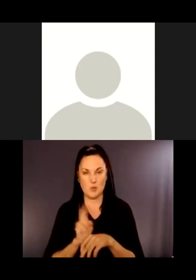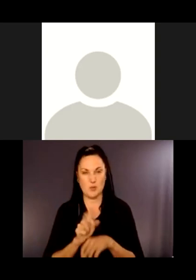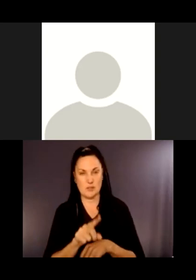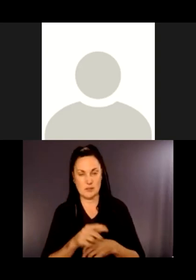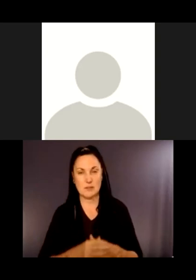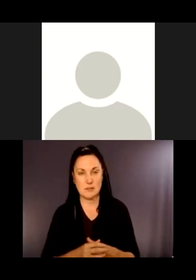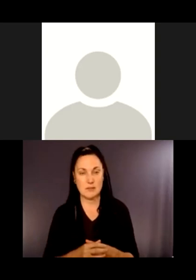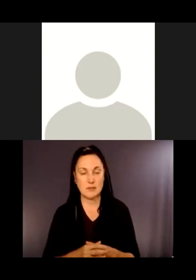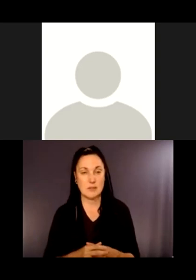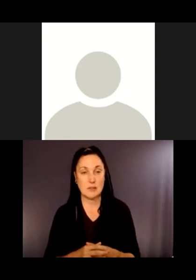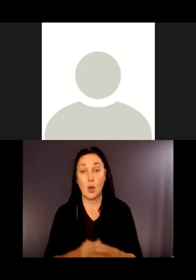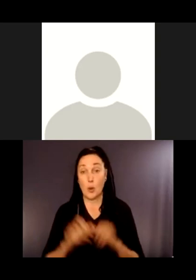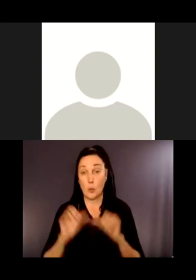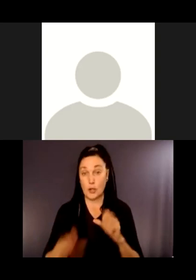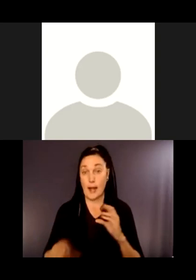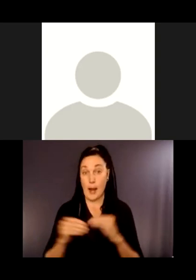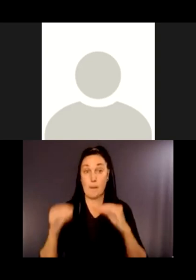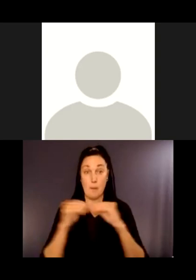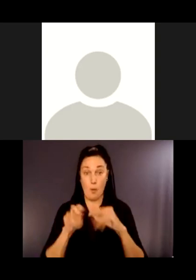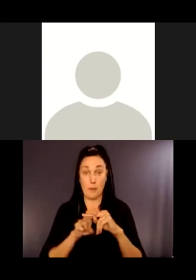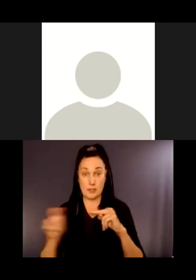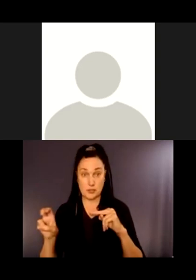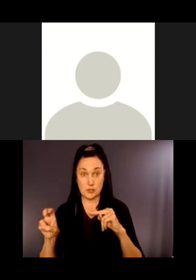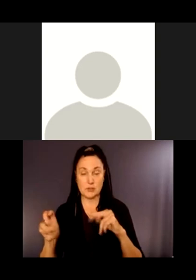We would need to maintain space for maintenance vehicles, but we